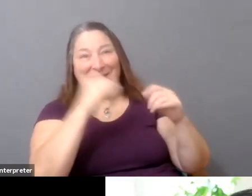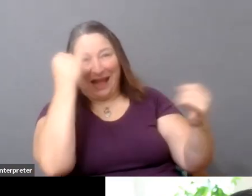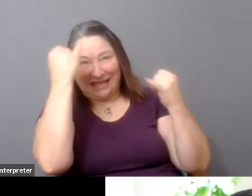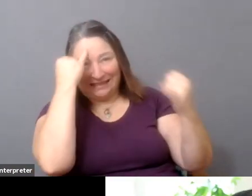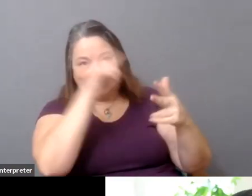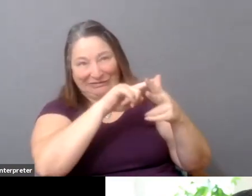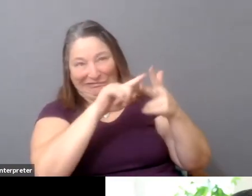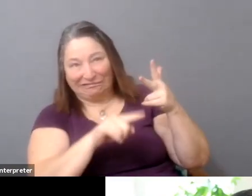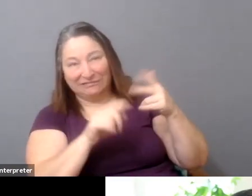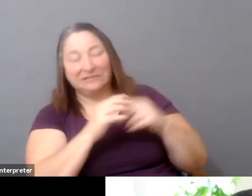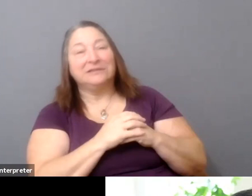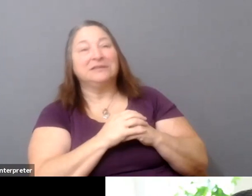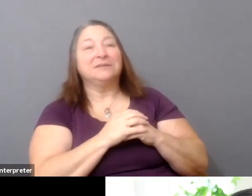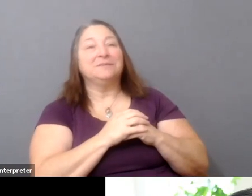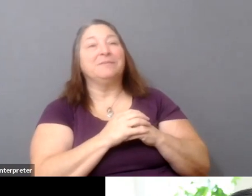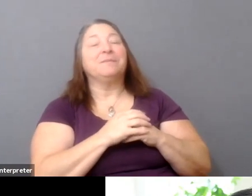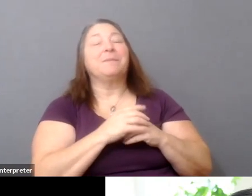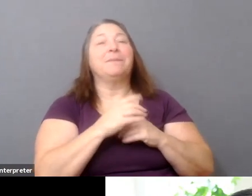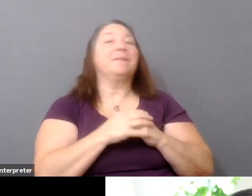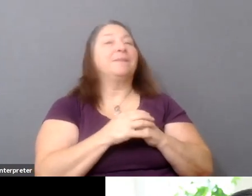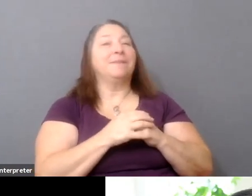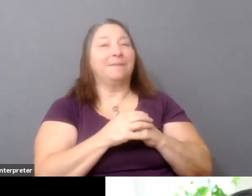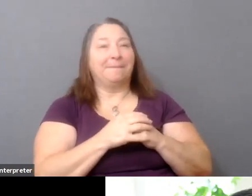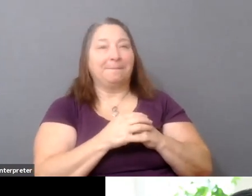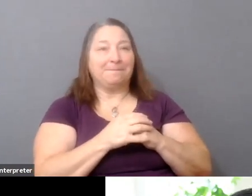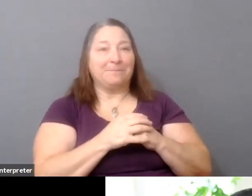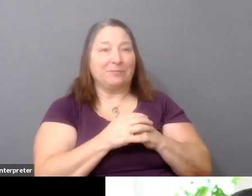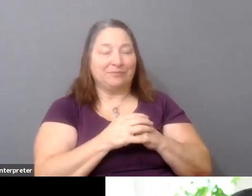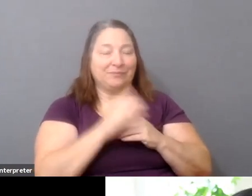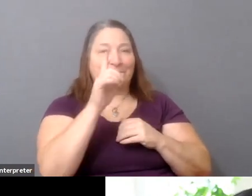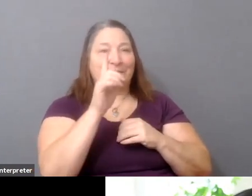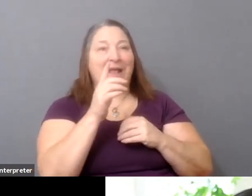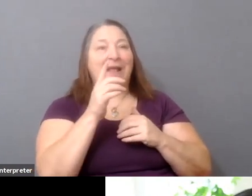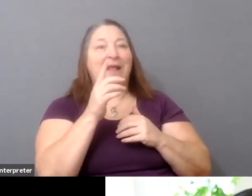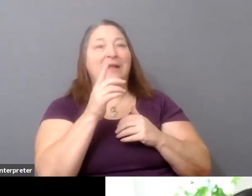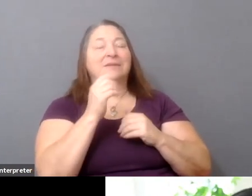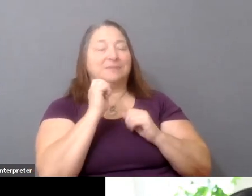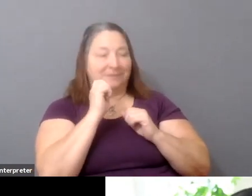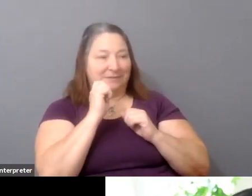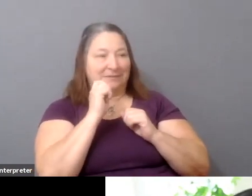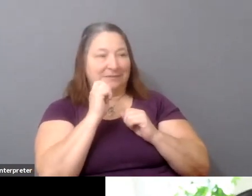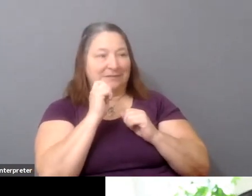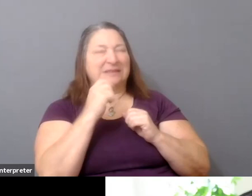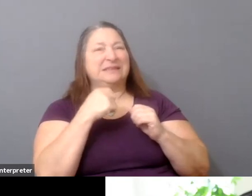I think, like, the first-- let me answer that in a number of layers.